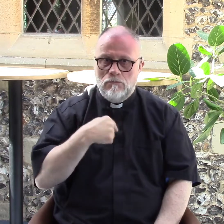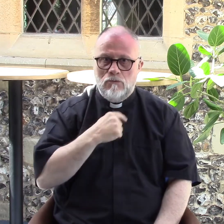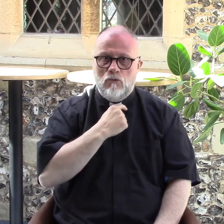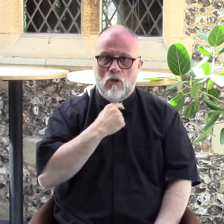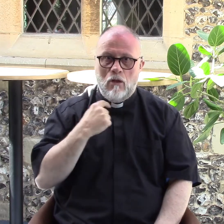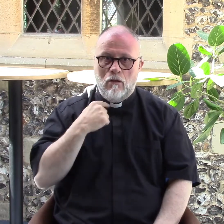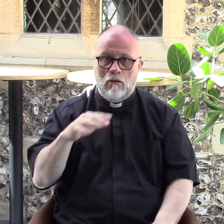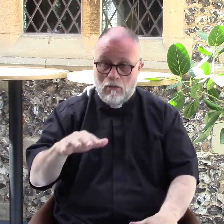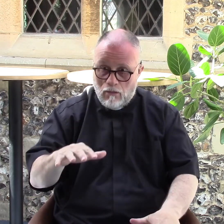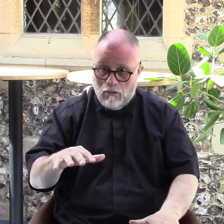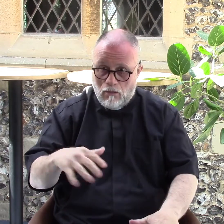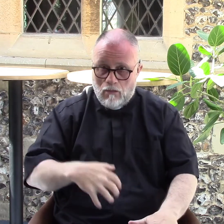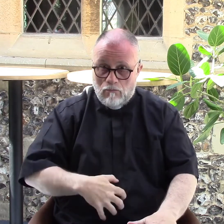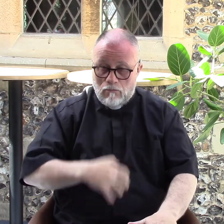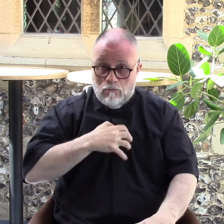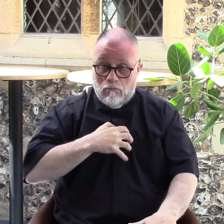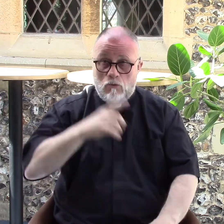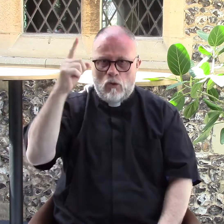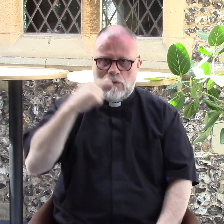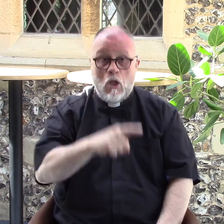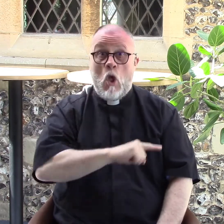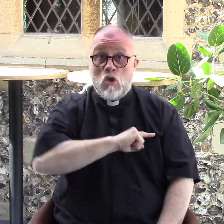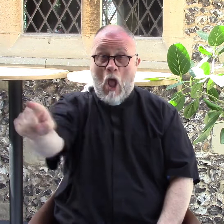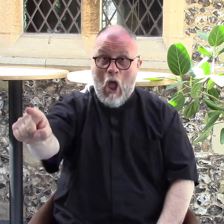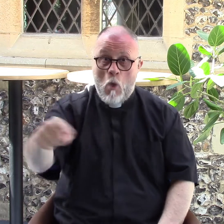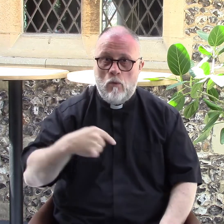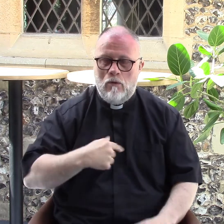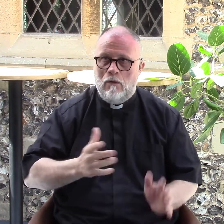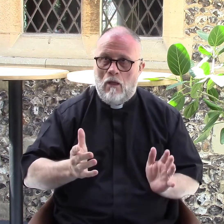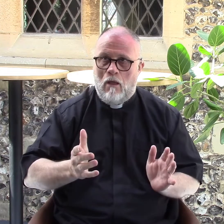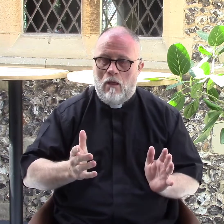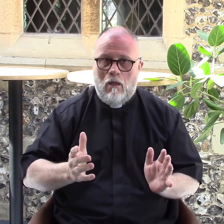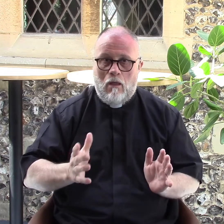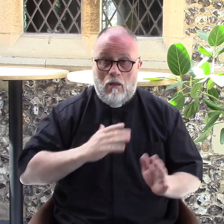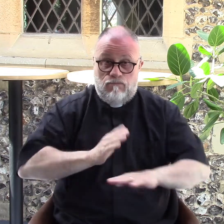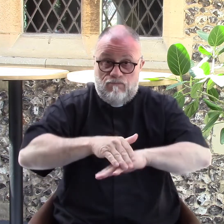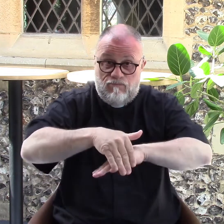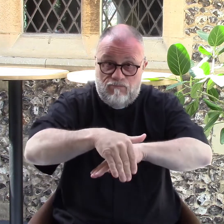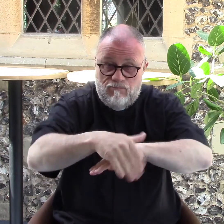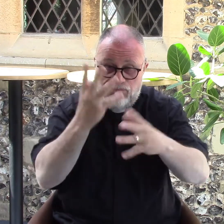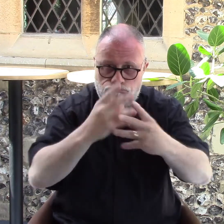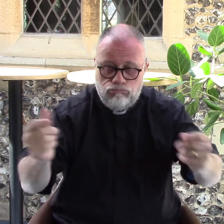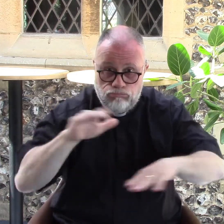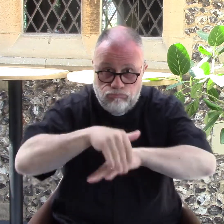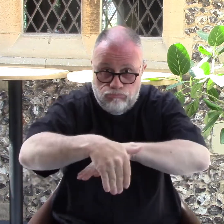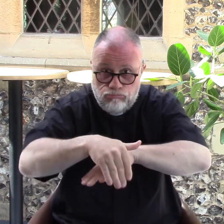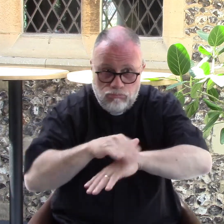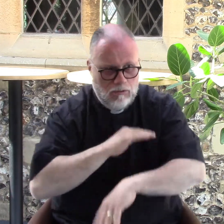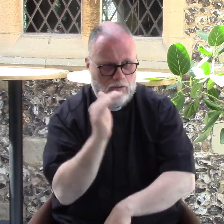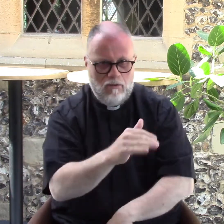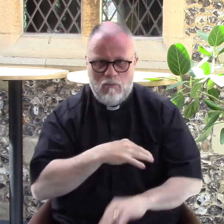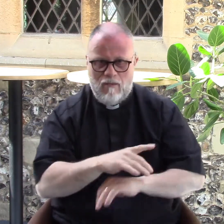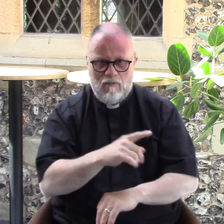Whoa, that was a shock, and God was saying "go". I carried on and the vision disappeared,